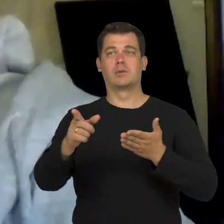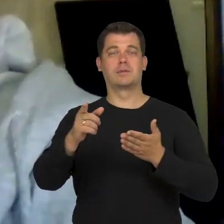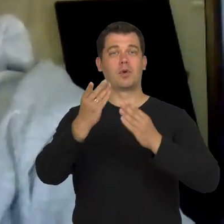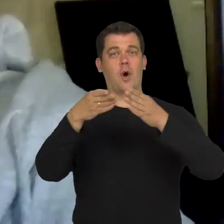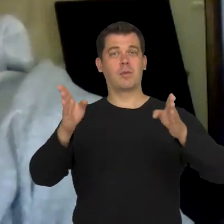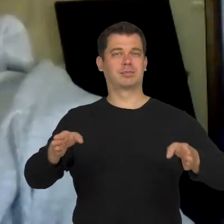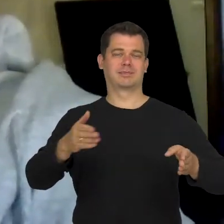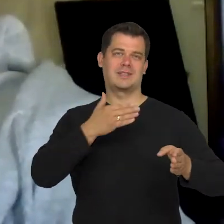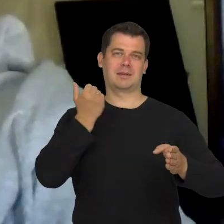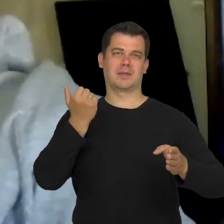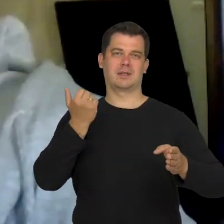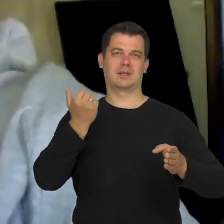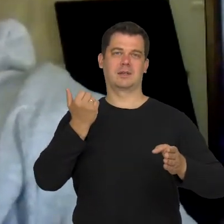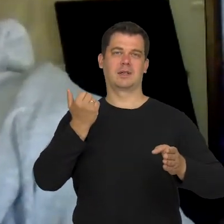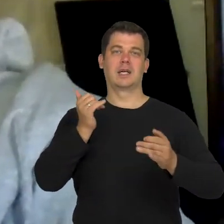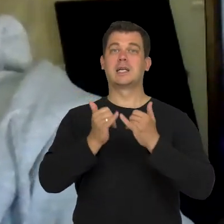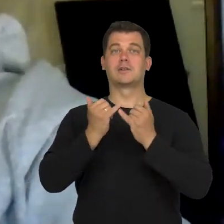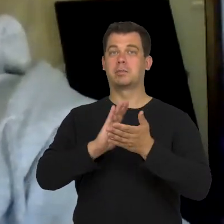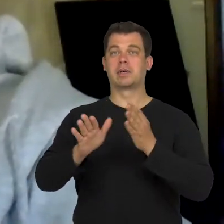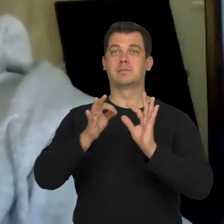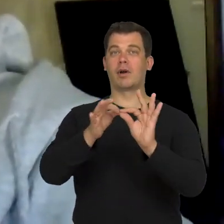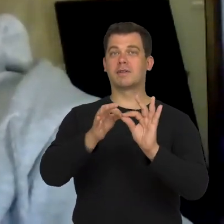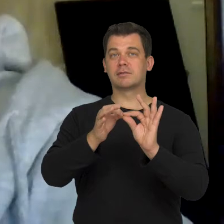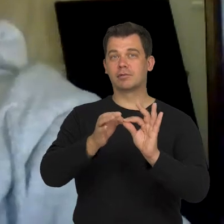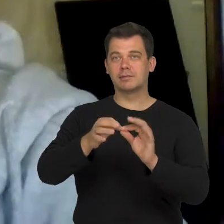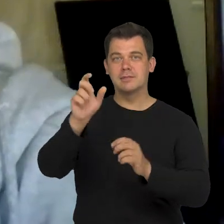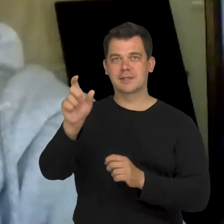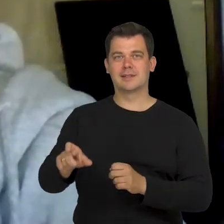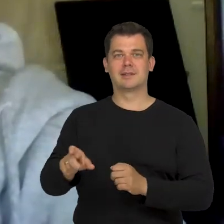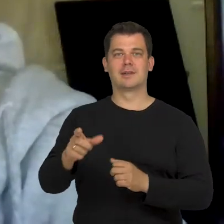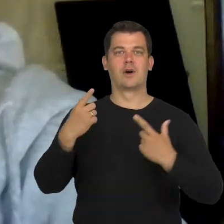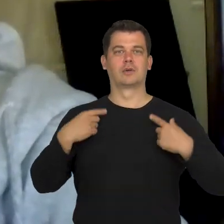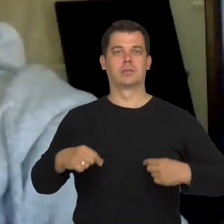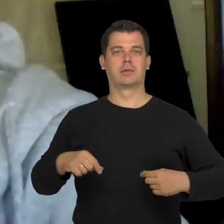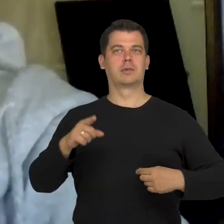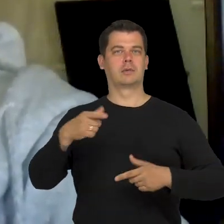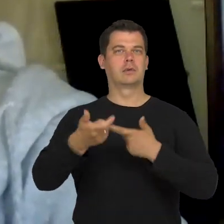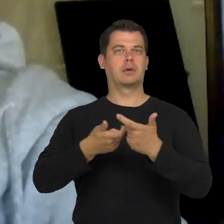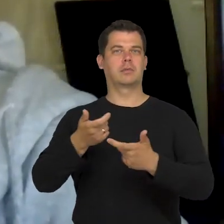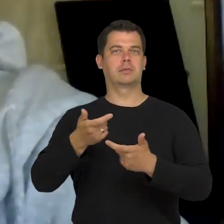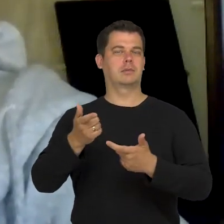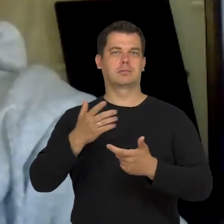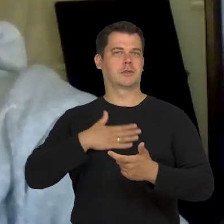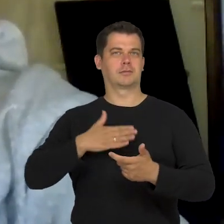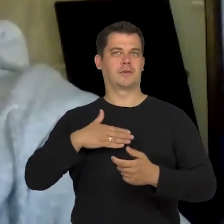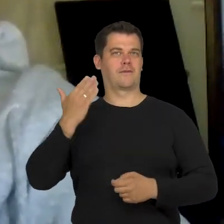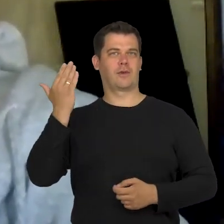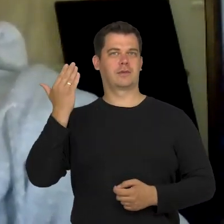If not for those who are in charge and they do it for free or for some soup